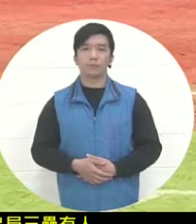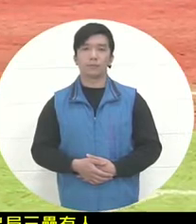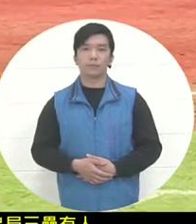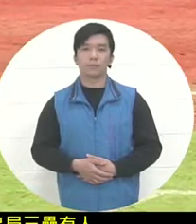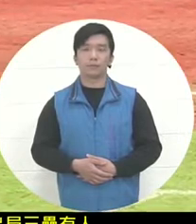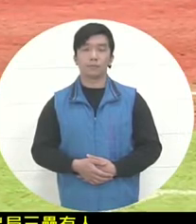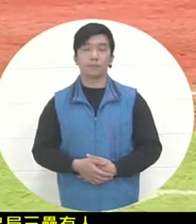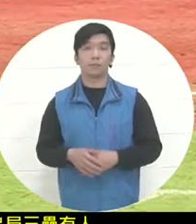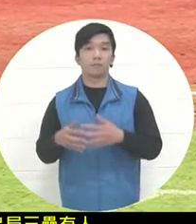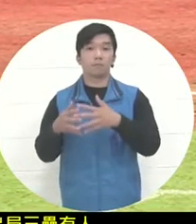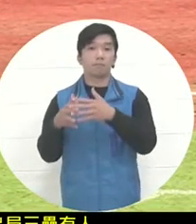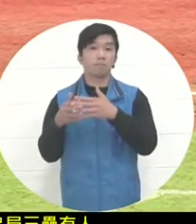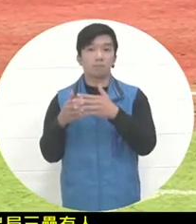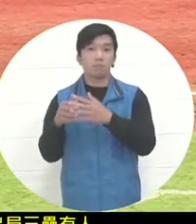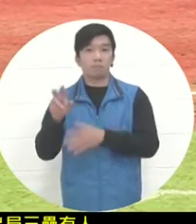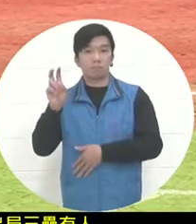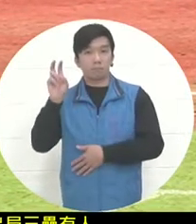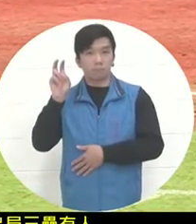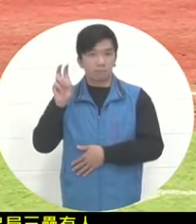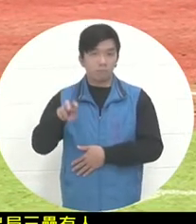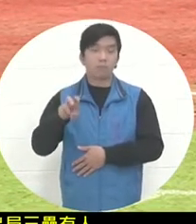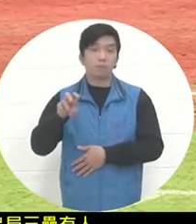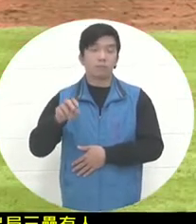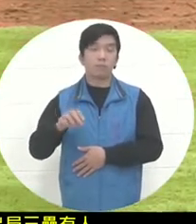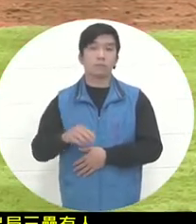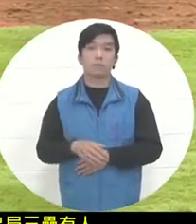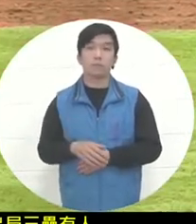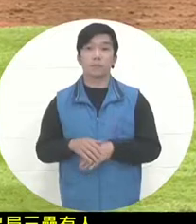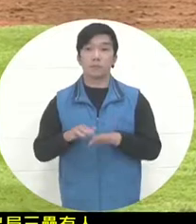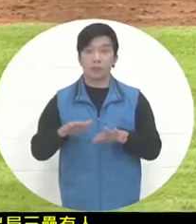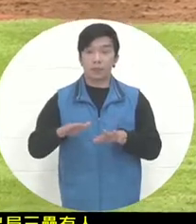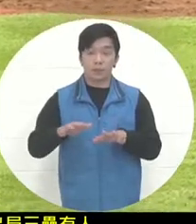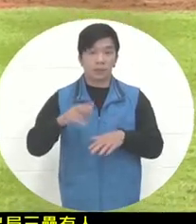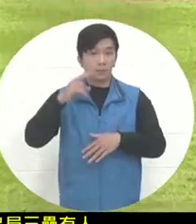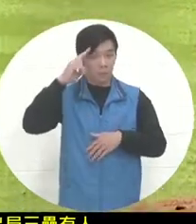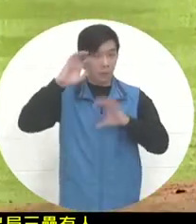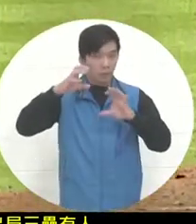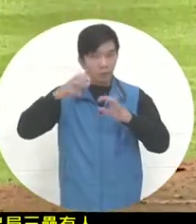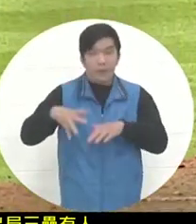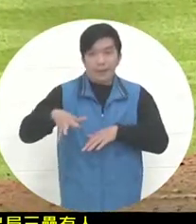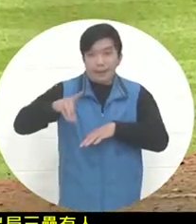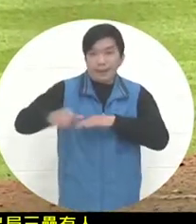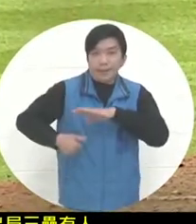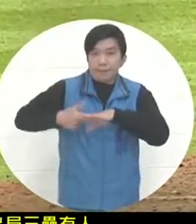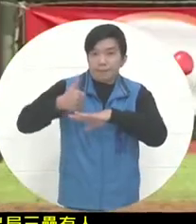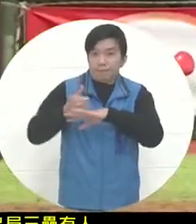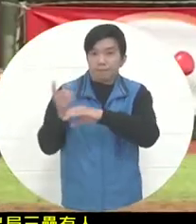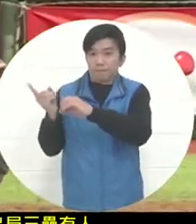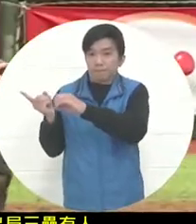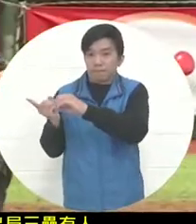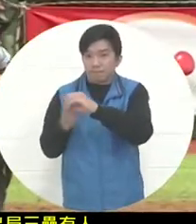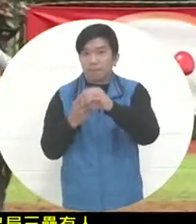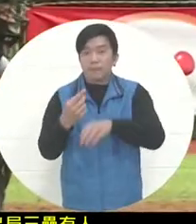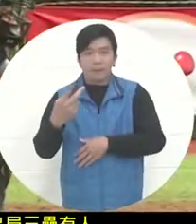All-Americans, we're facing Pedrosa, who's coming on to bat for the first time today, now there are two people. The ball speed of the duel